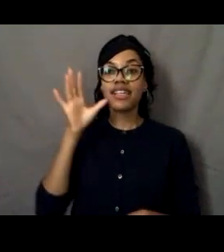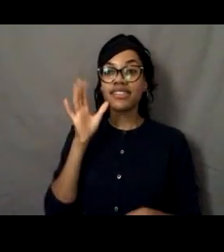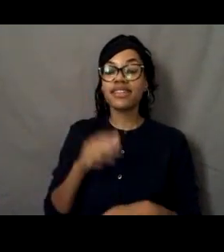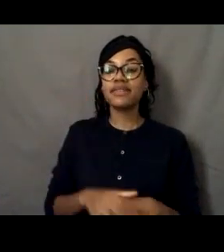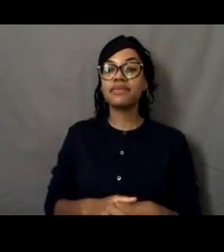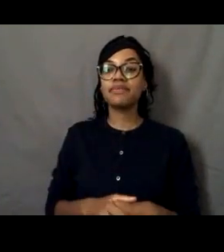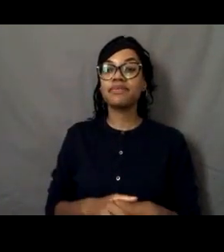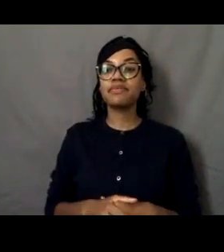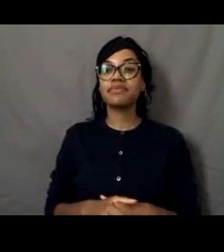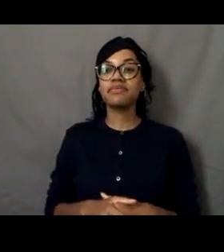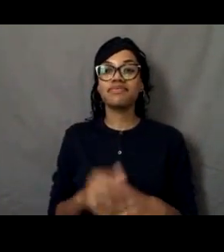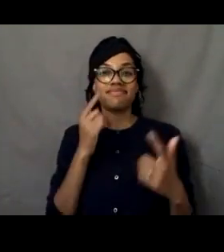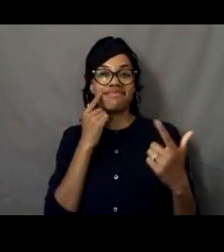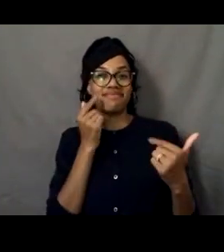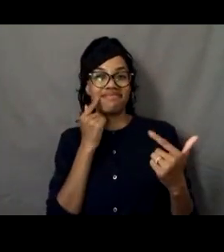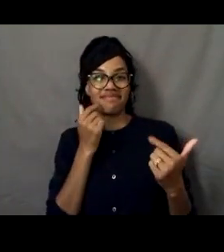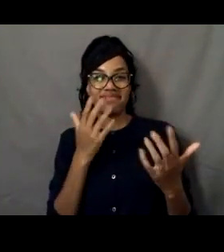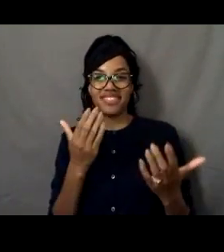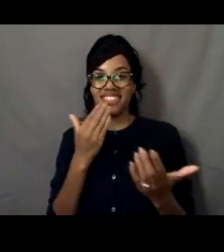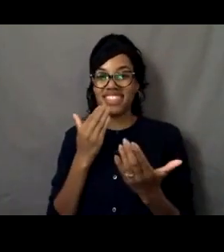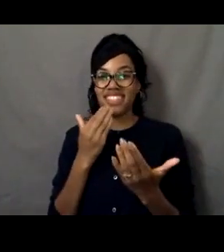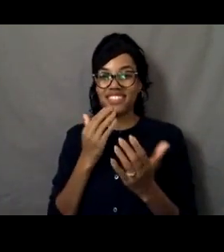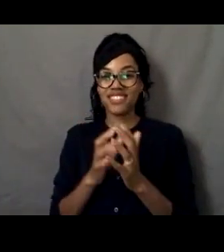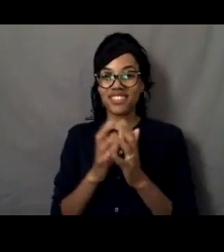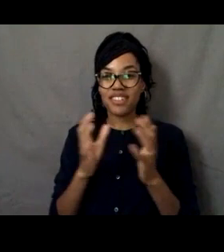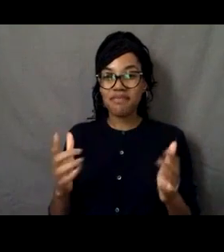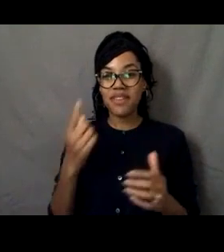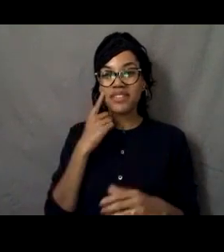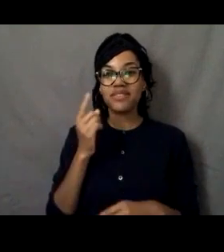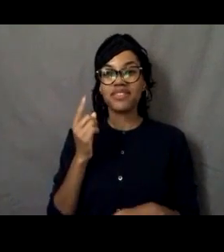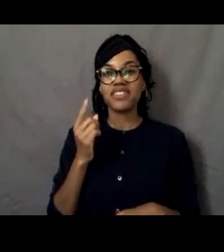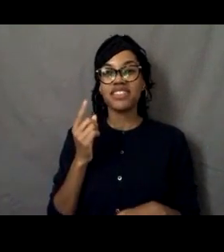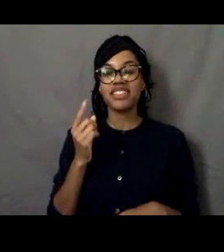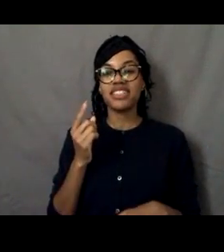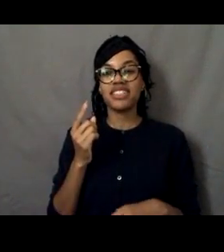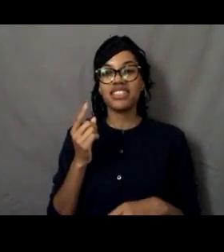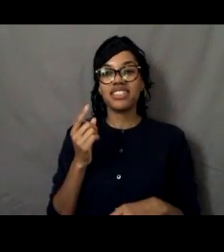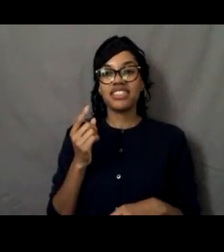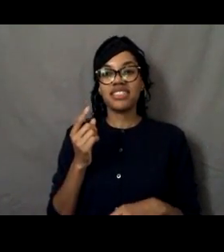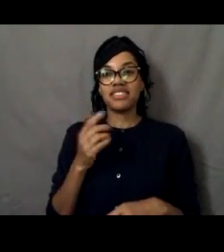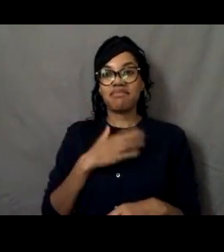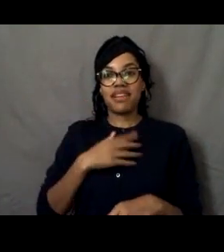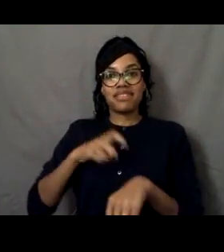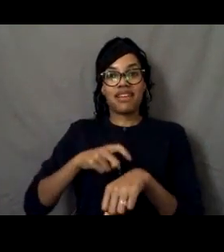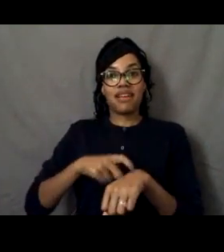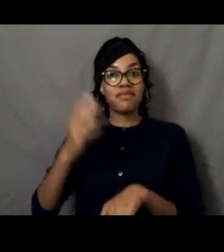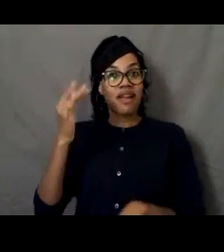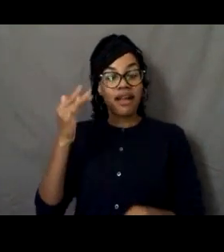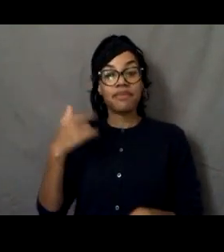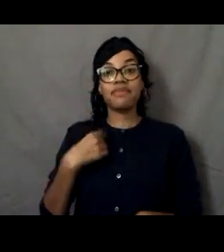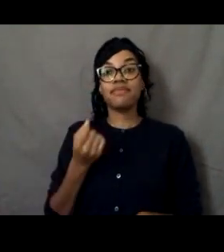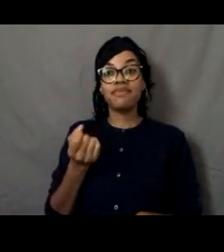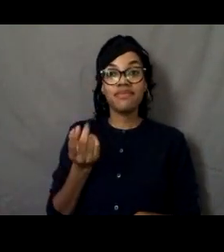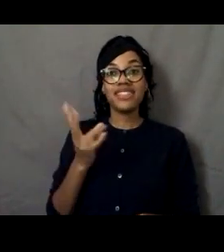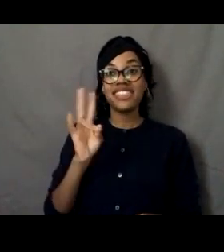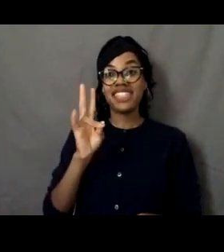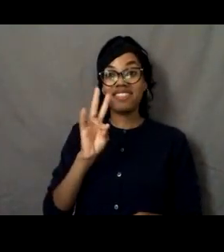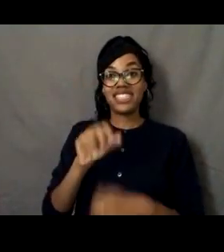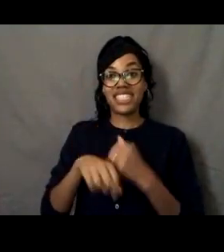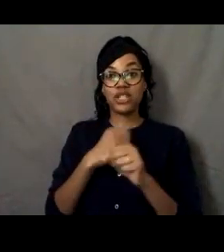And I like to think 5 of my 17 years with NOAA have been spent on the Oscar Dyson in and around Alaska